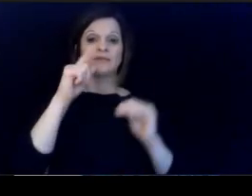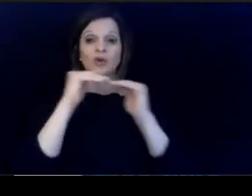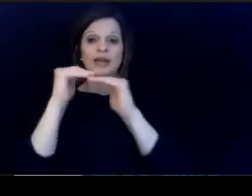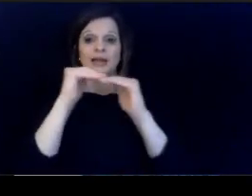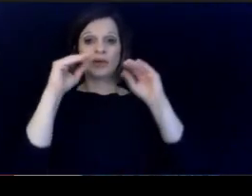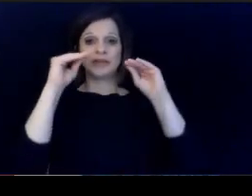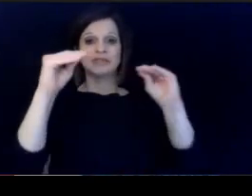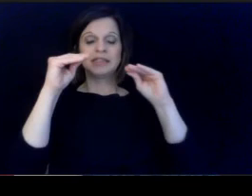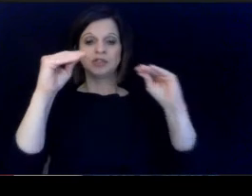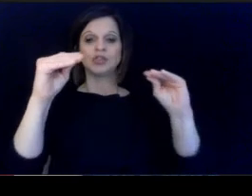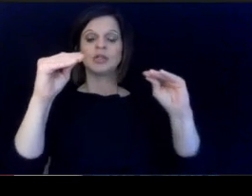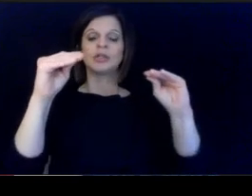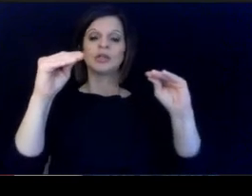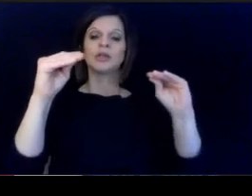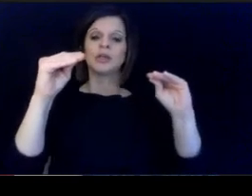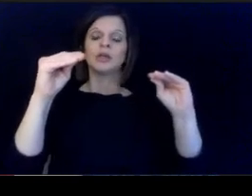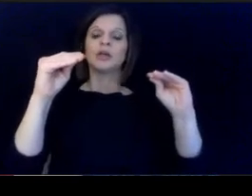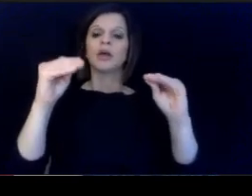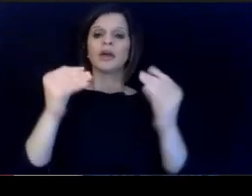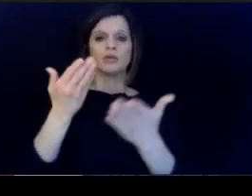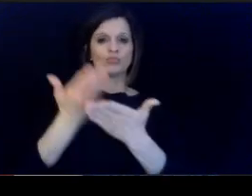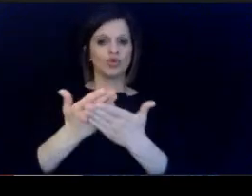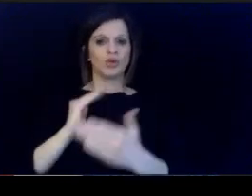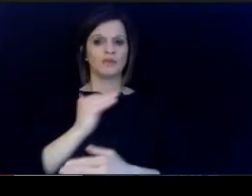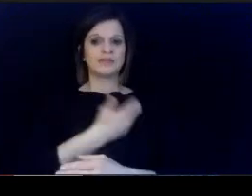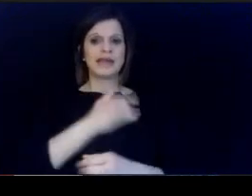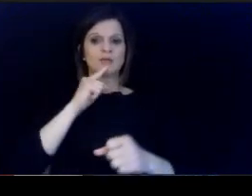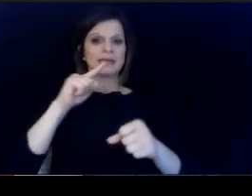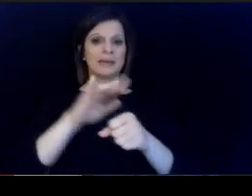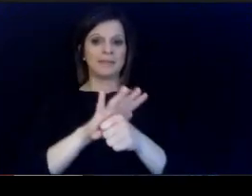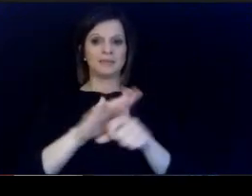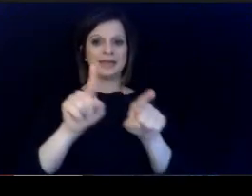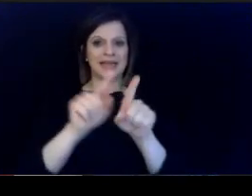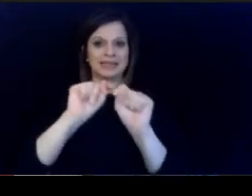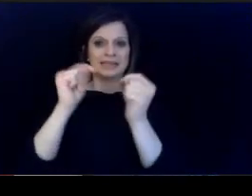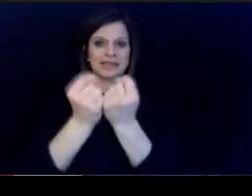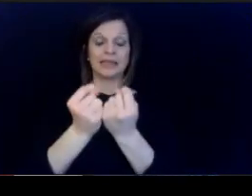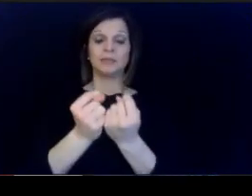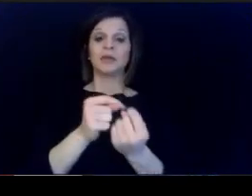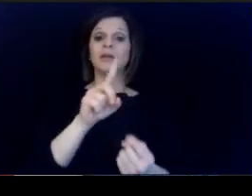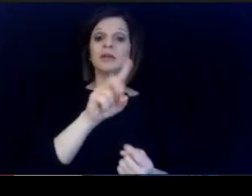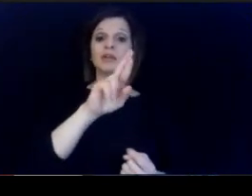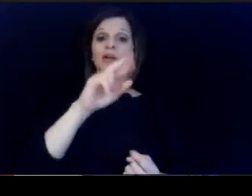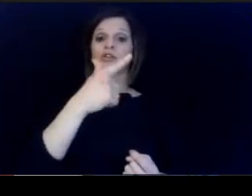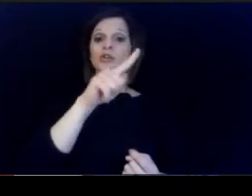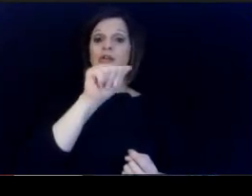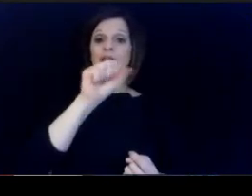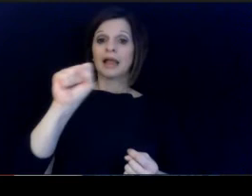in teaching mirrors our commitment as. a team Doctor, Glasson and Doctor Thompson.